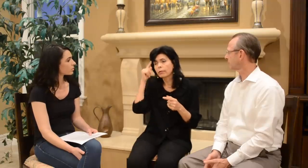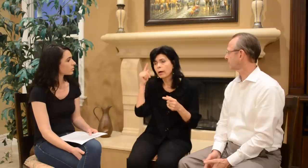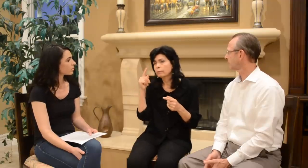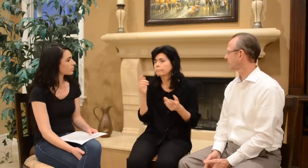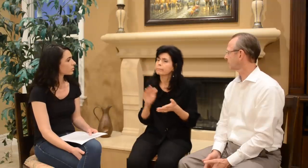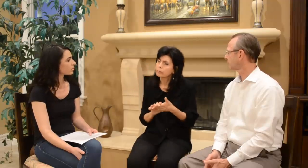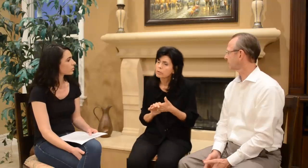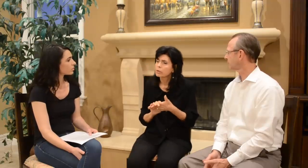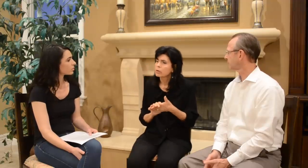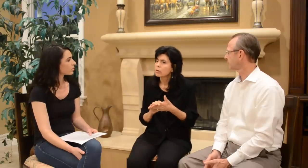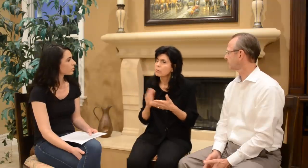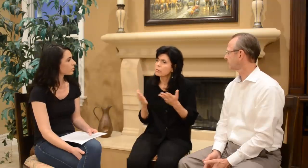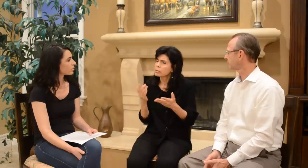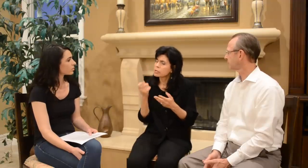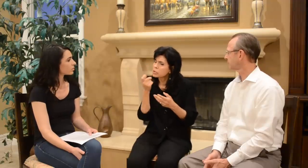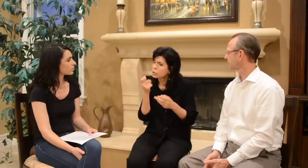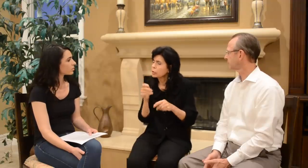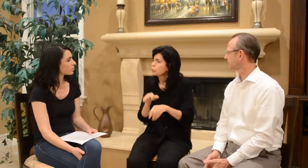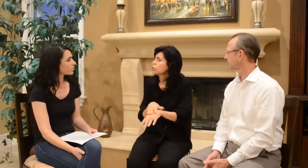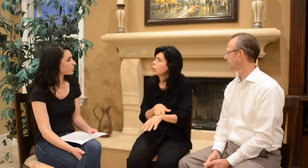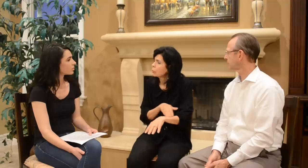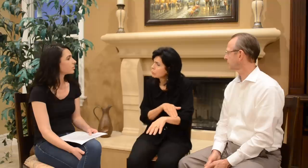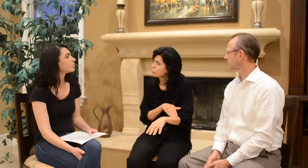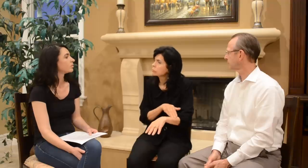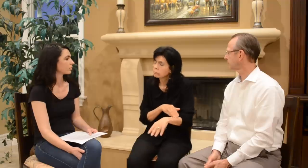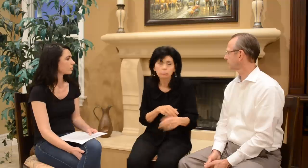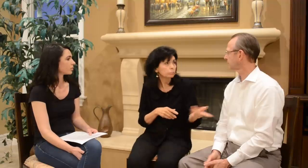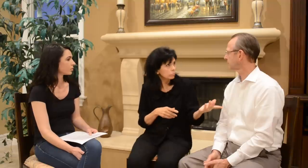But we thought, maybe she is just a little slow.